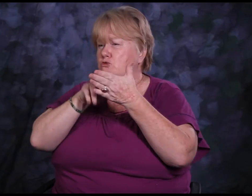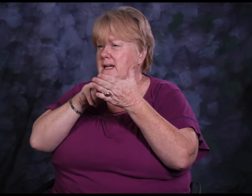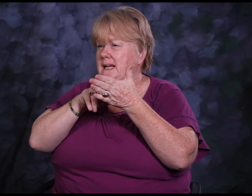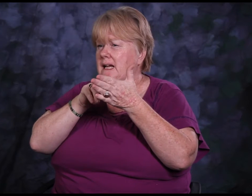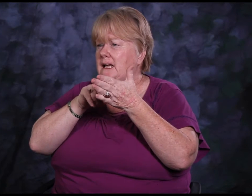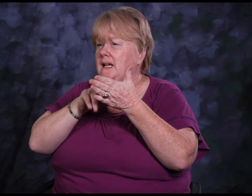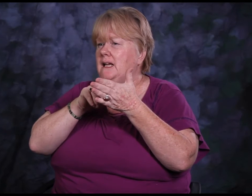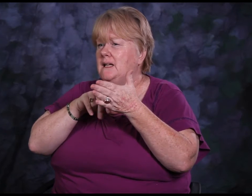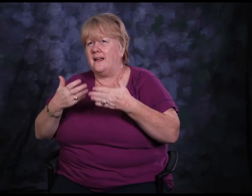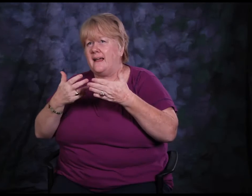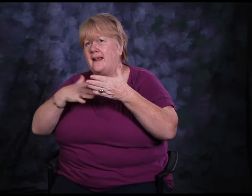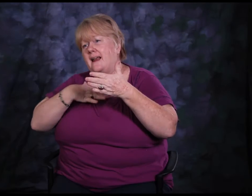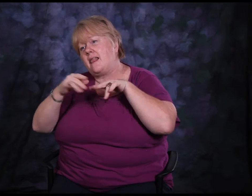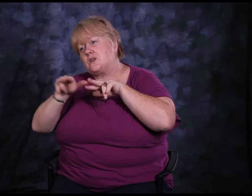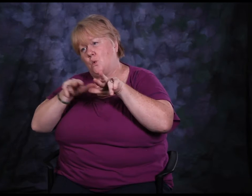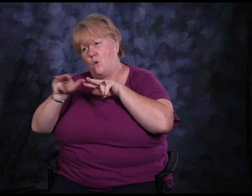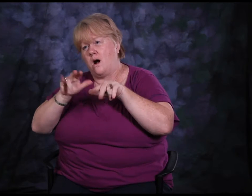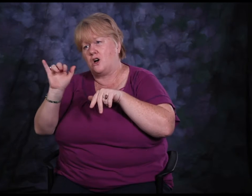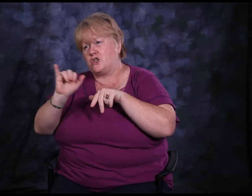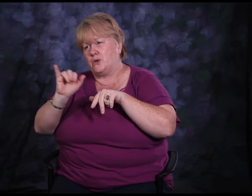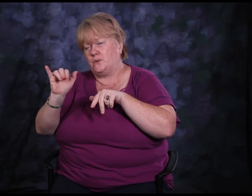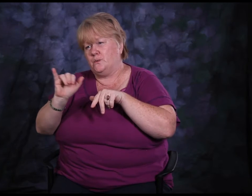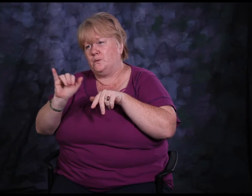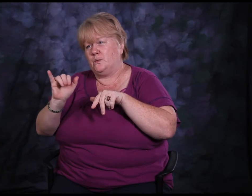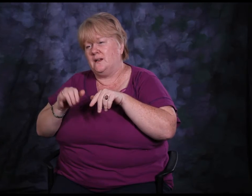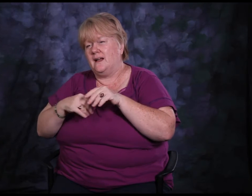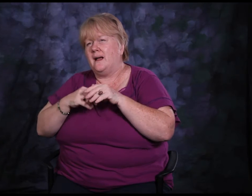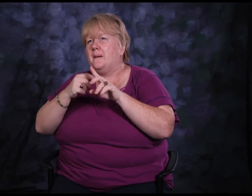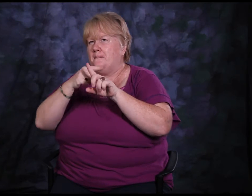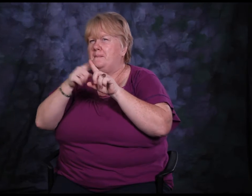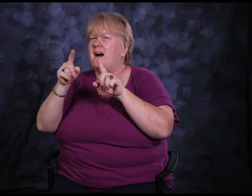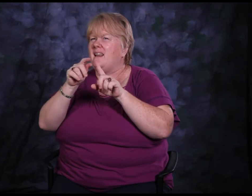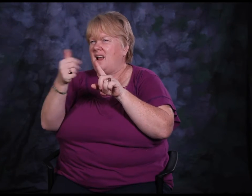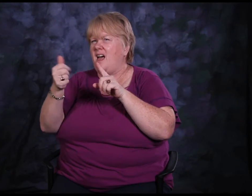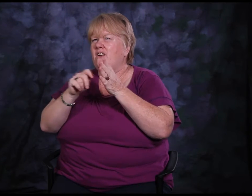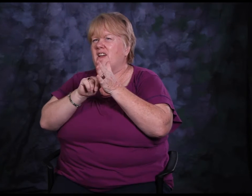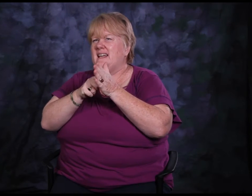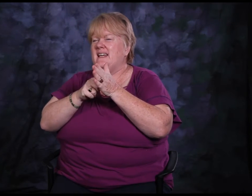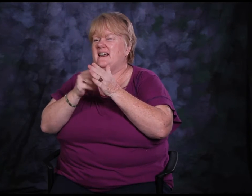I also like to get out and walk, but the key here is peer support -